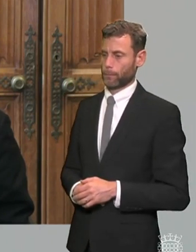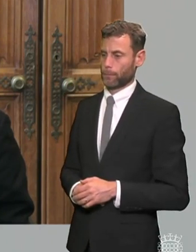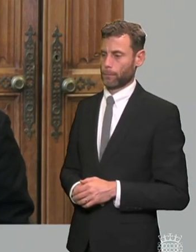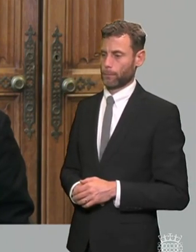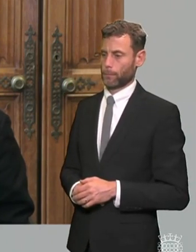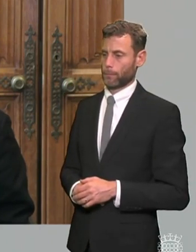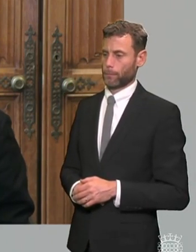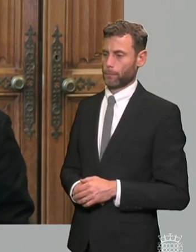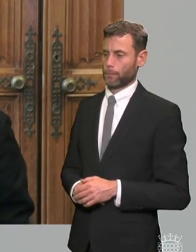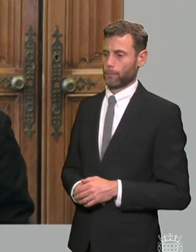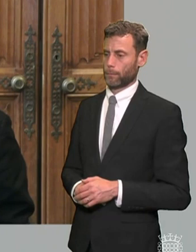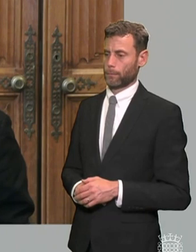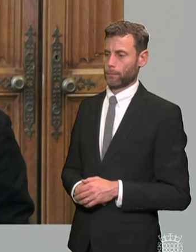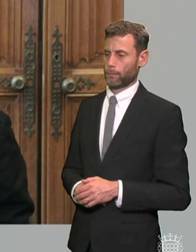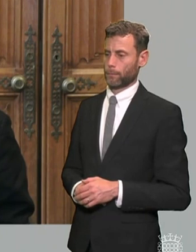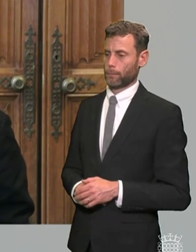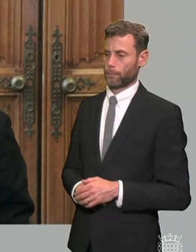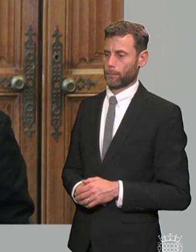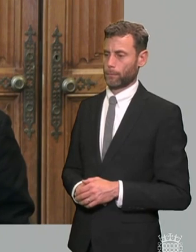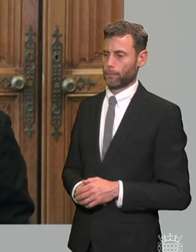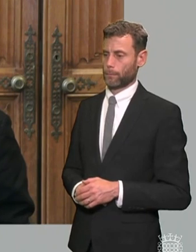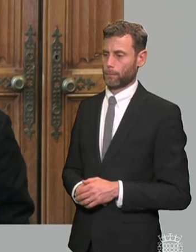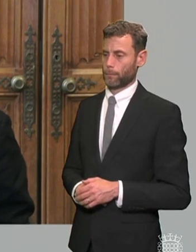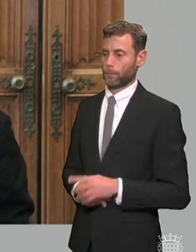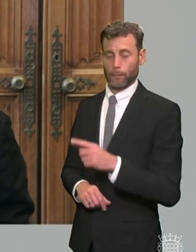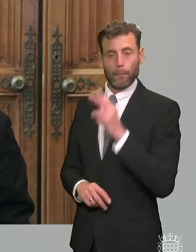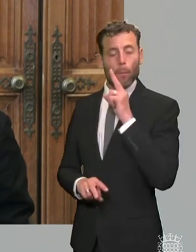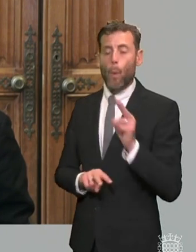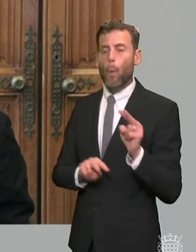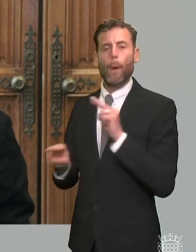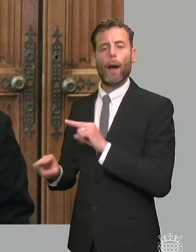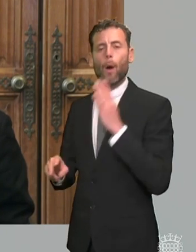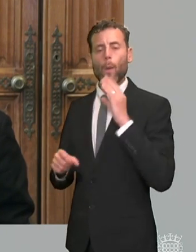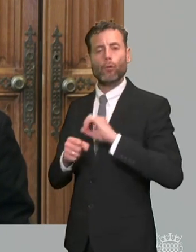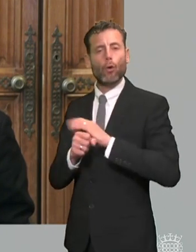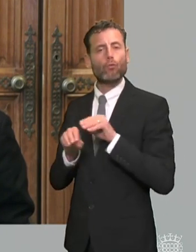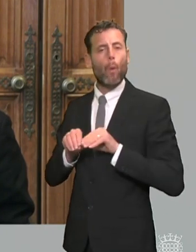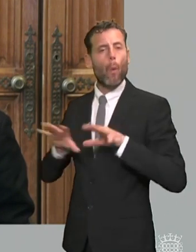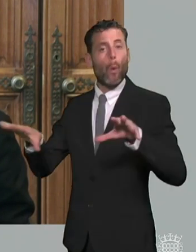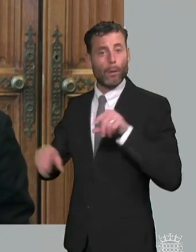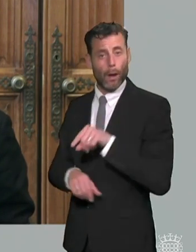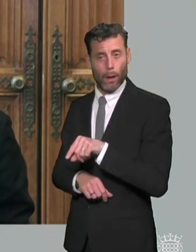during the during the the pandemic and do you think that it went far enough to acknowledge a